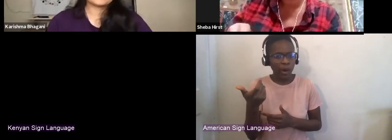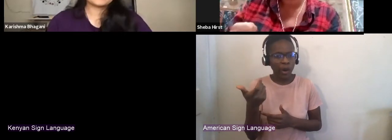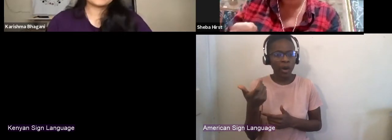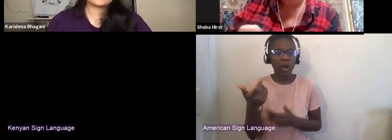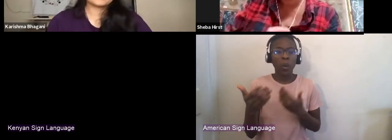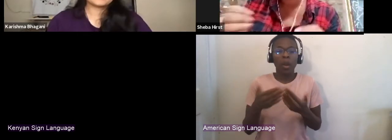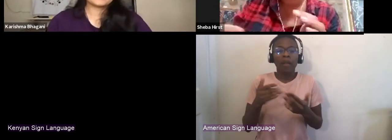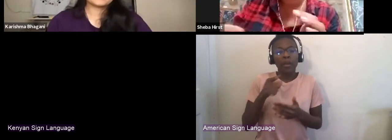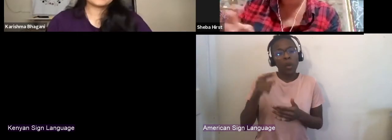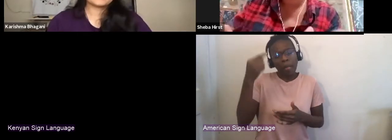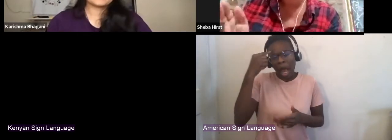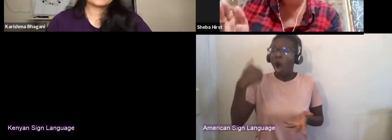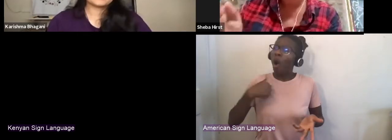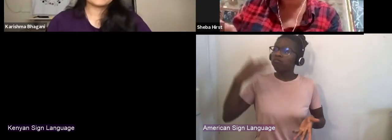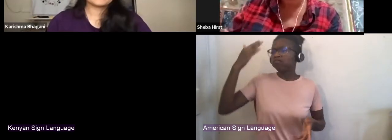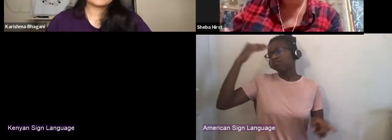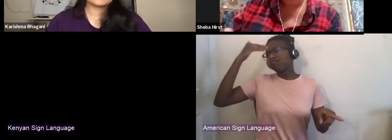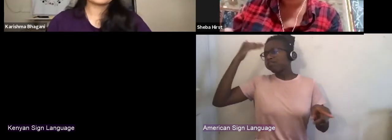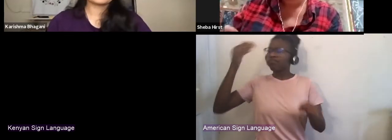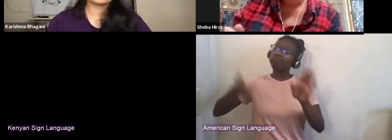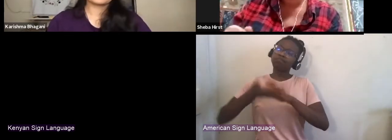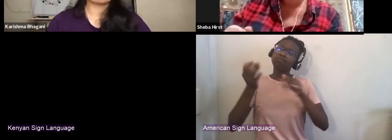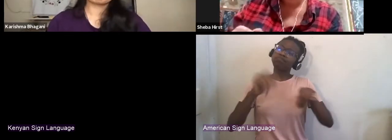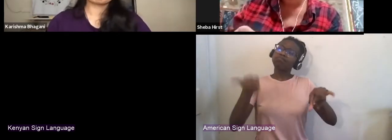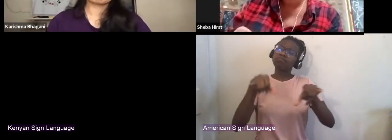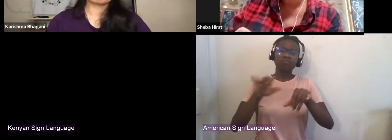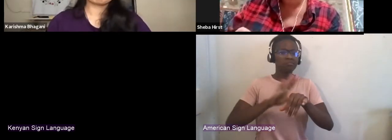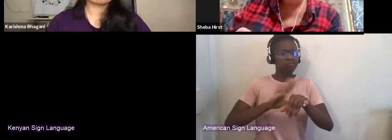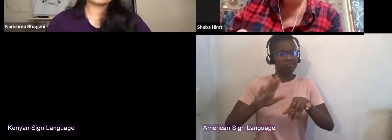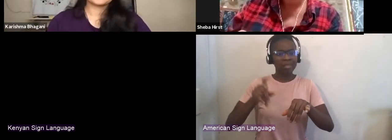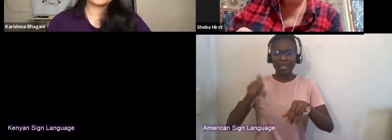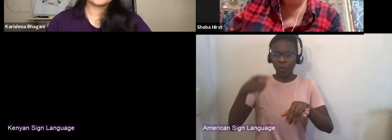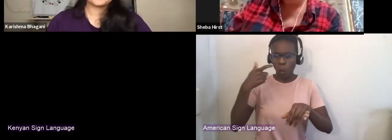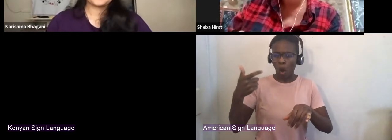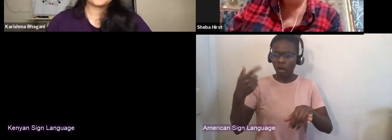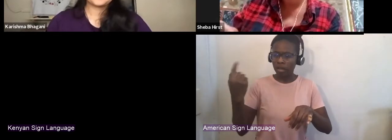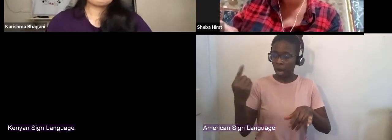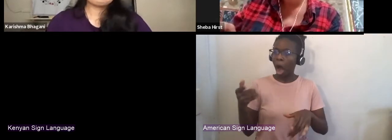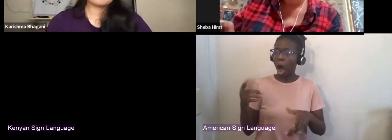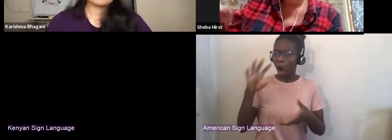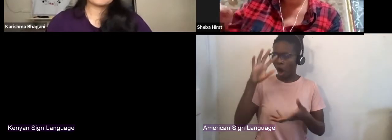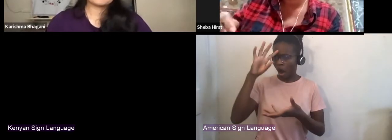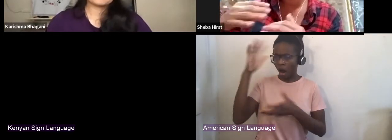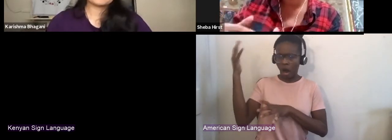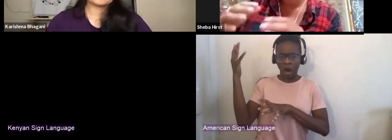how things are supposed to be done. There's too many times where, again,